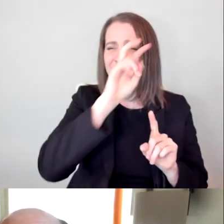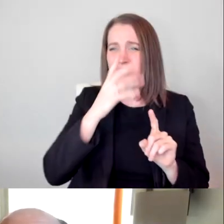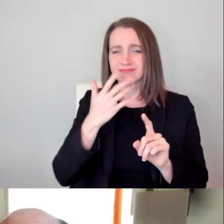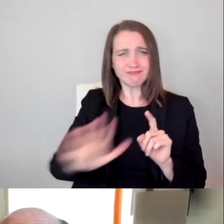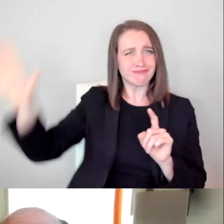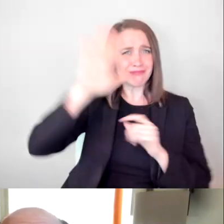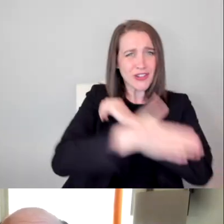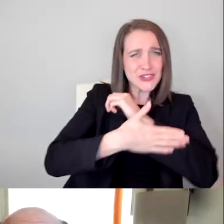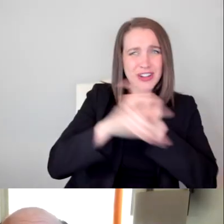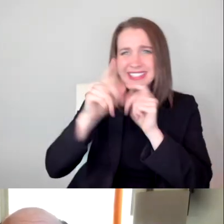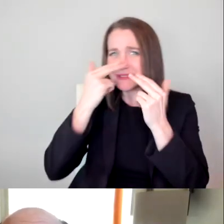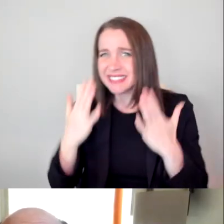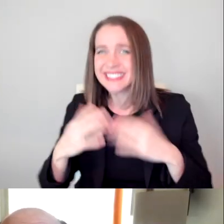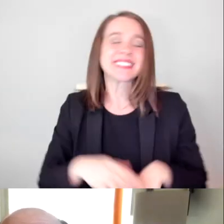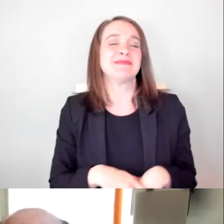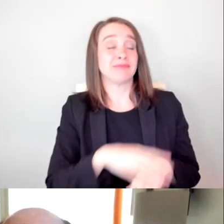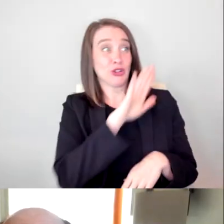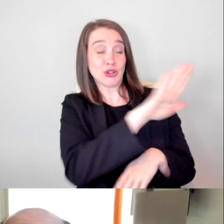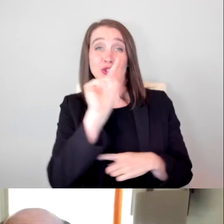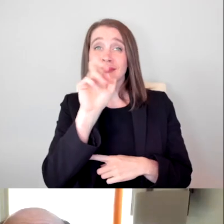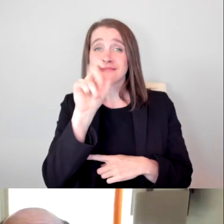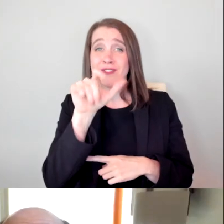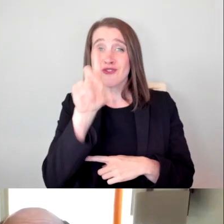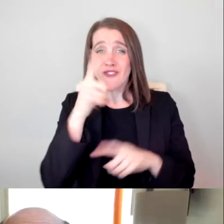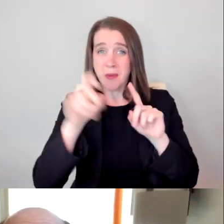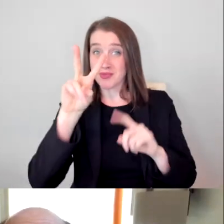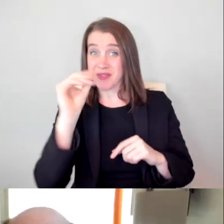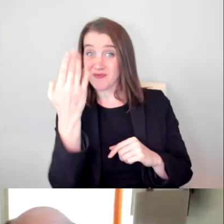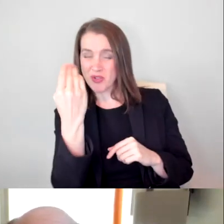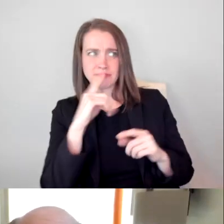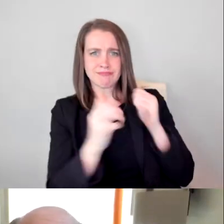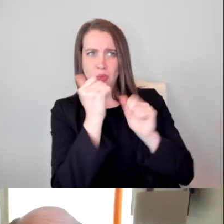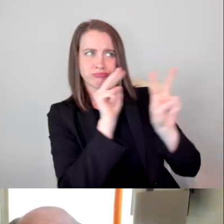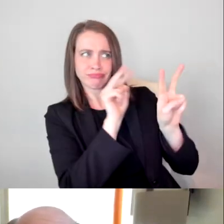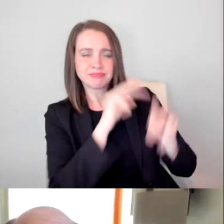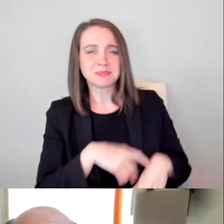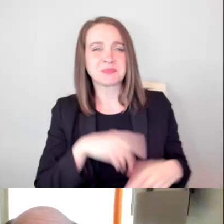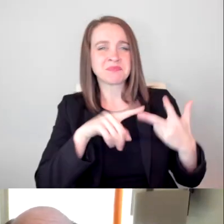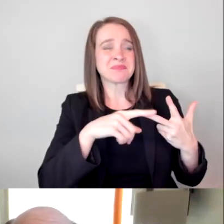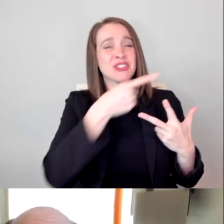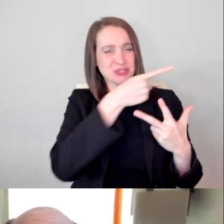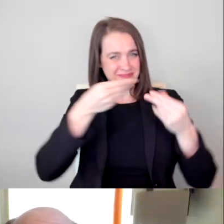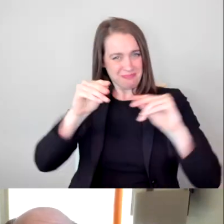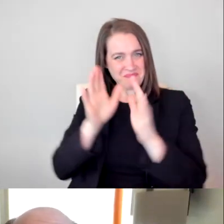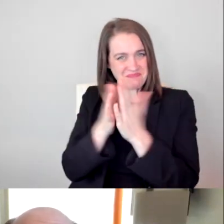She had the most viewed Ted Talk of 2014, and is the author of a best selling memoir, Find Another Dream.